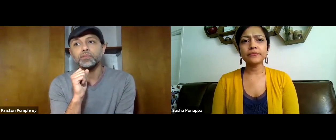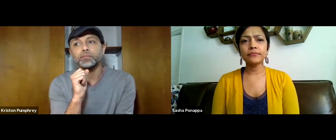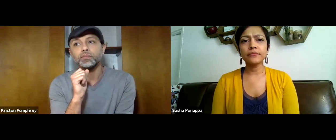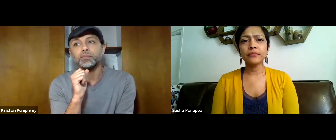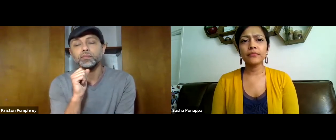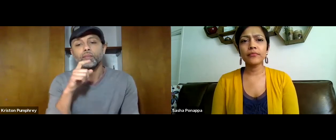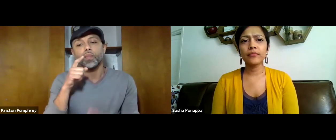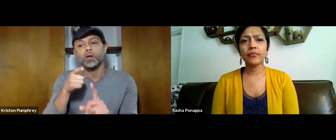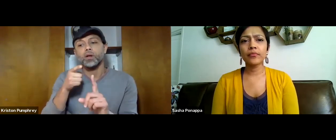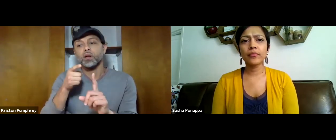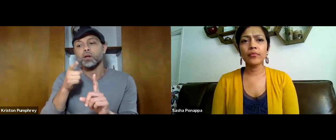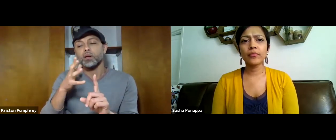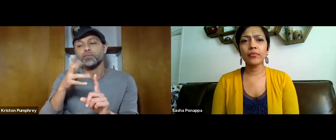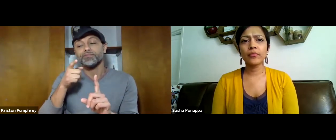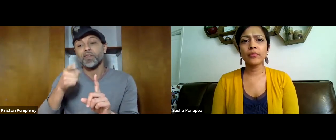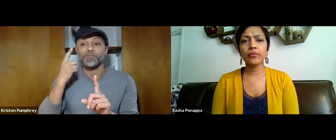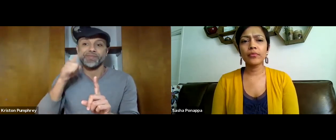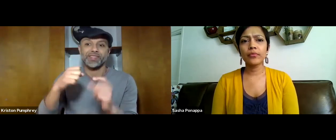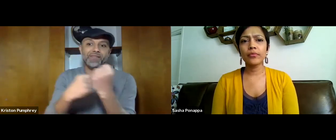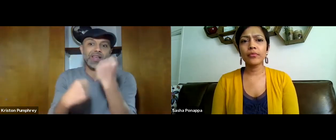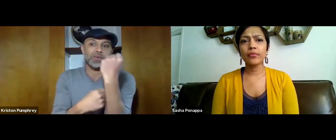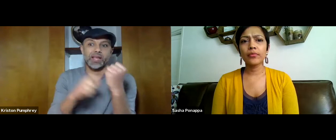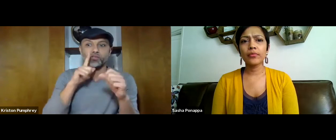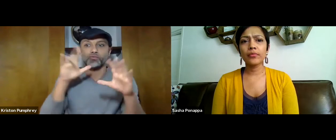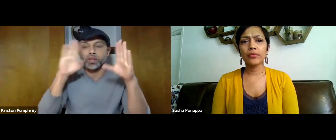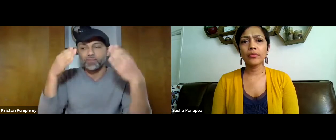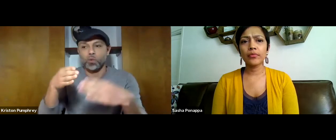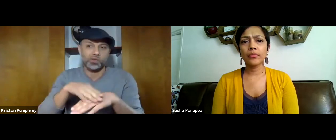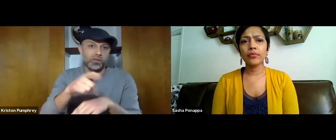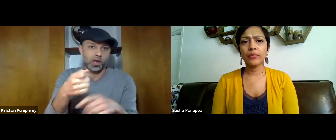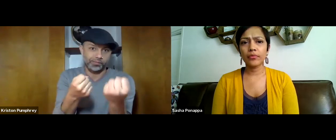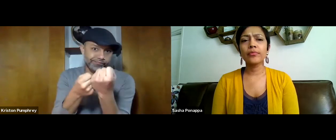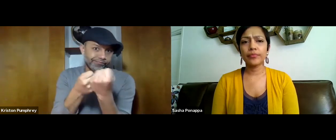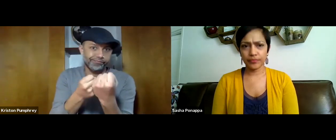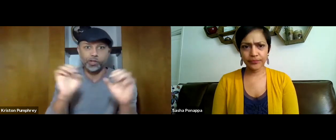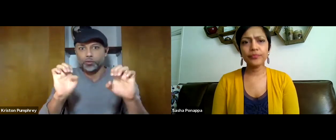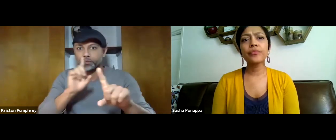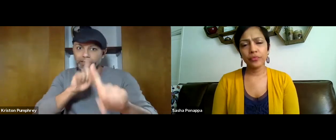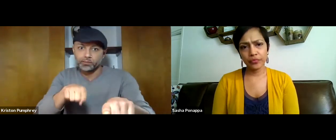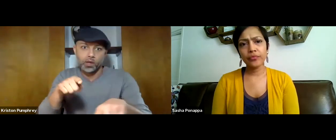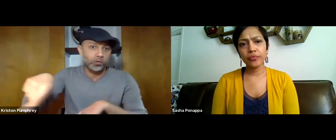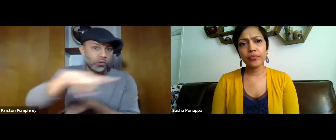Perfect. So for the foundation, it will focus on sponsoring